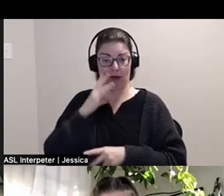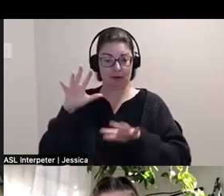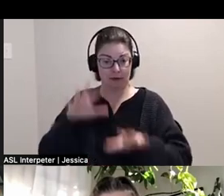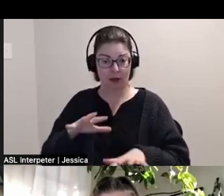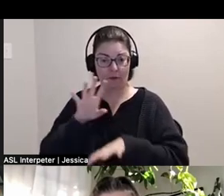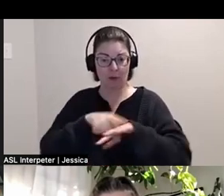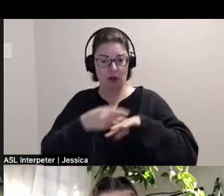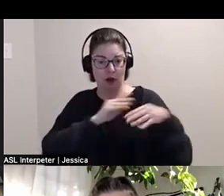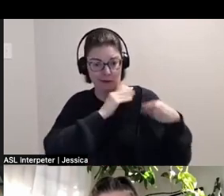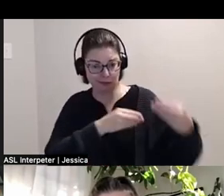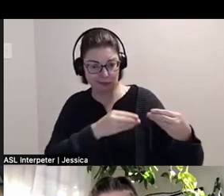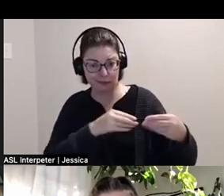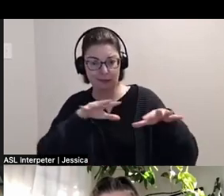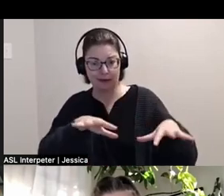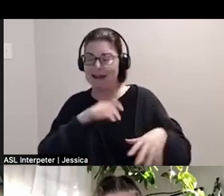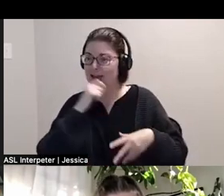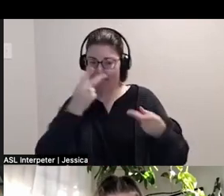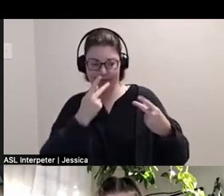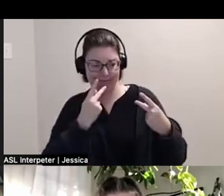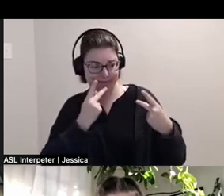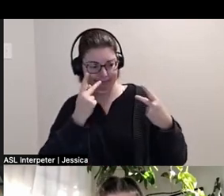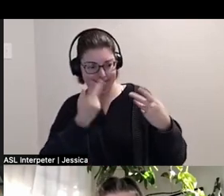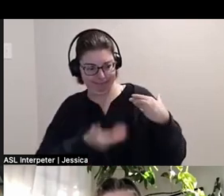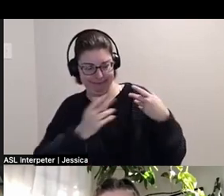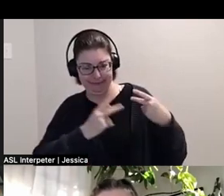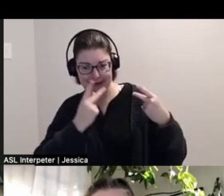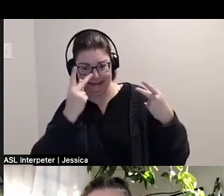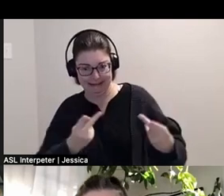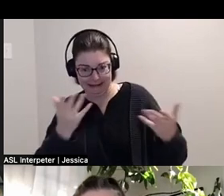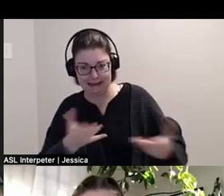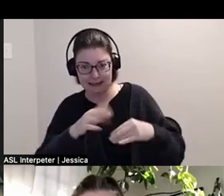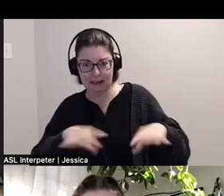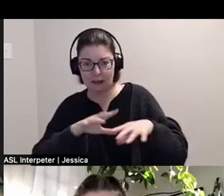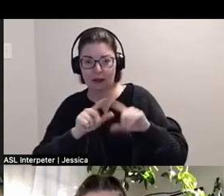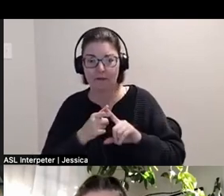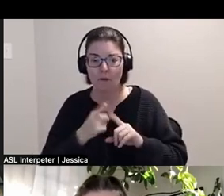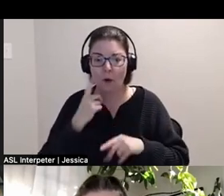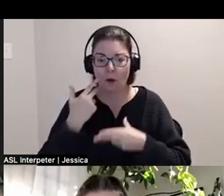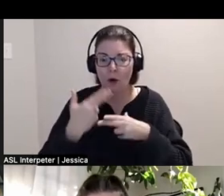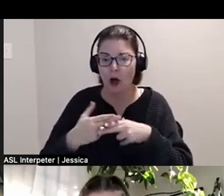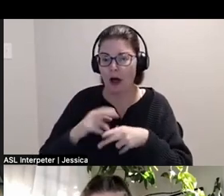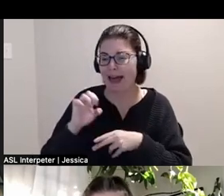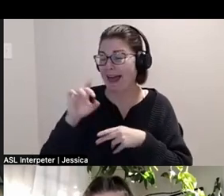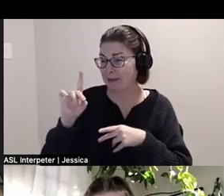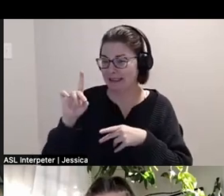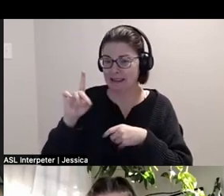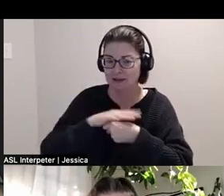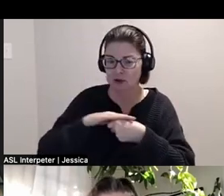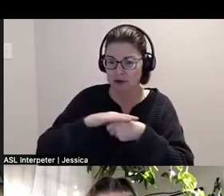so-called Edmonton on Treaty, Treaty 6 Territory. Exploring tender narratives